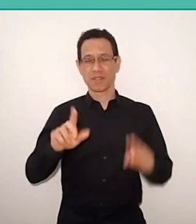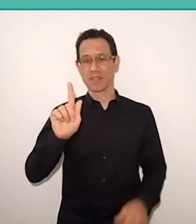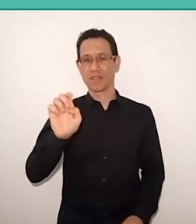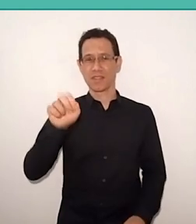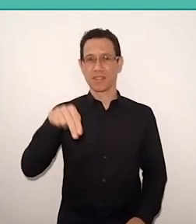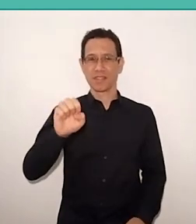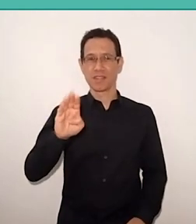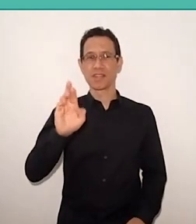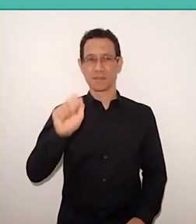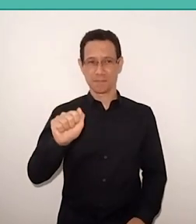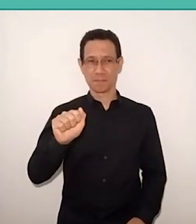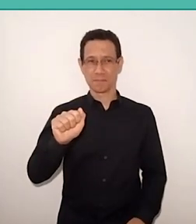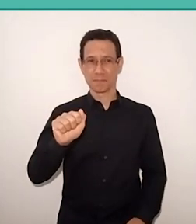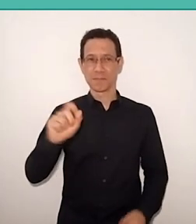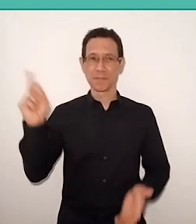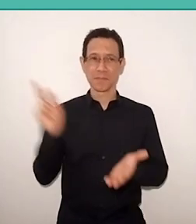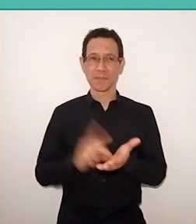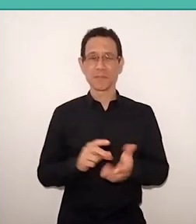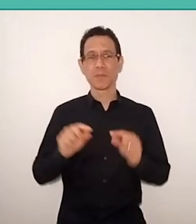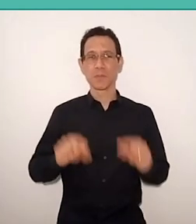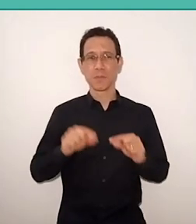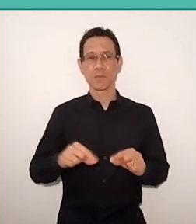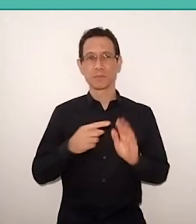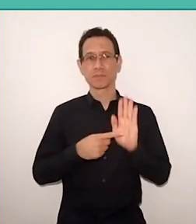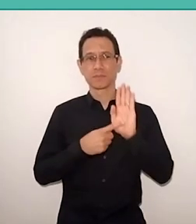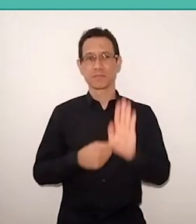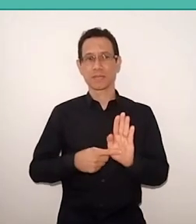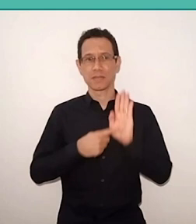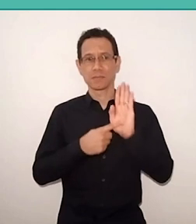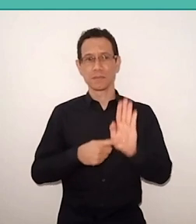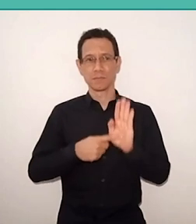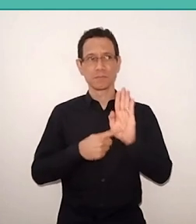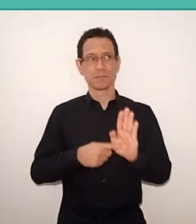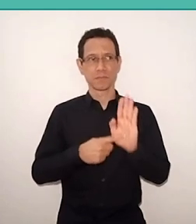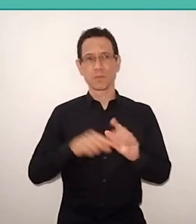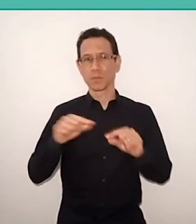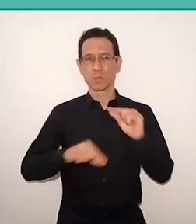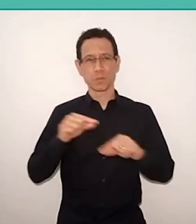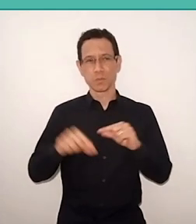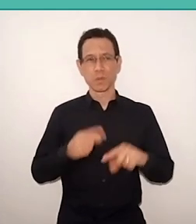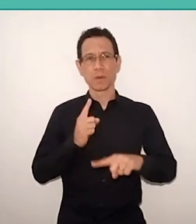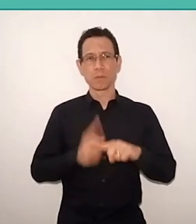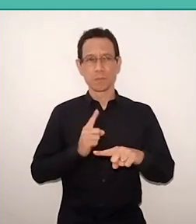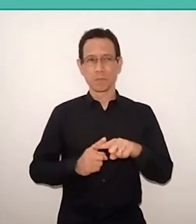Actually, introducing myself is difficult, especially the color issue, because color is always relative.